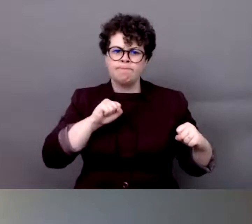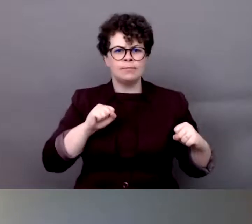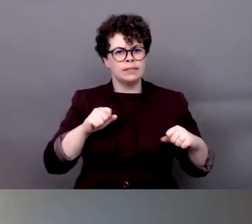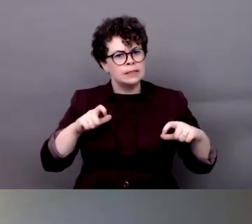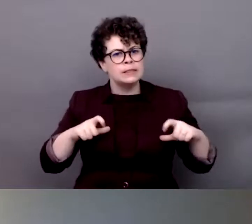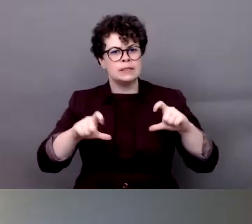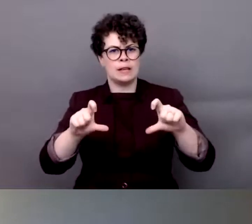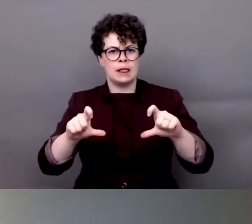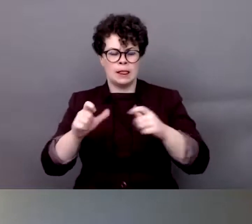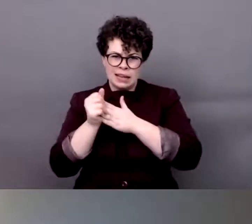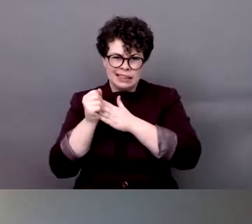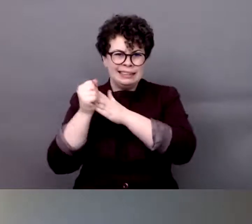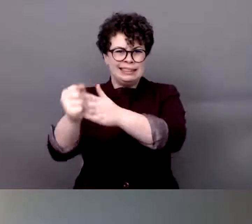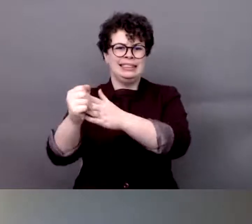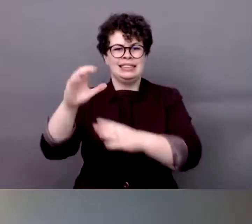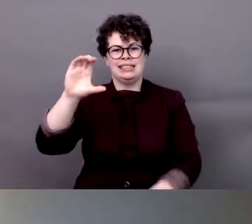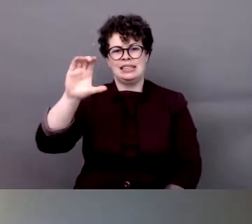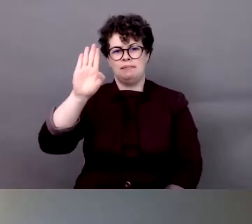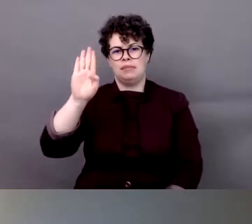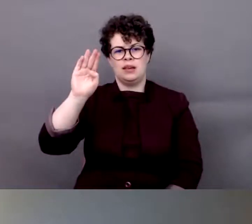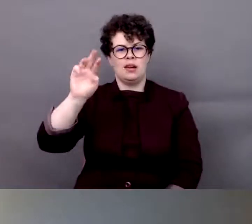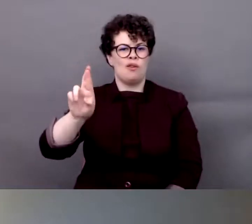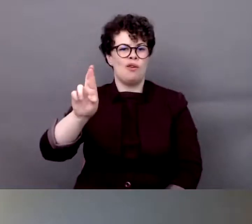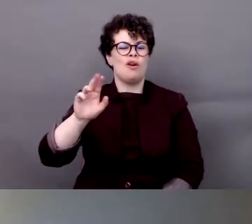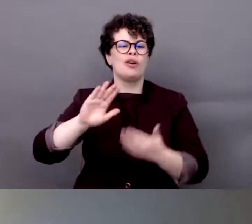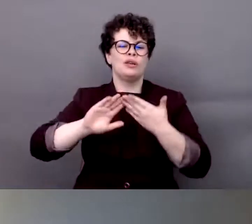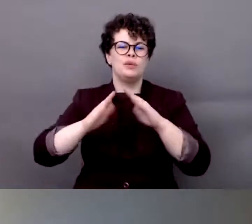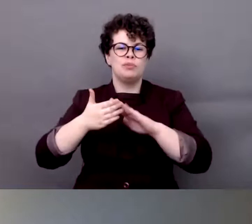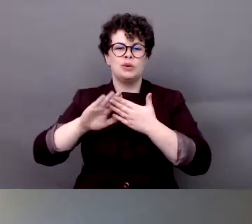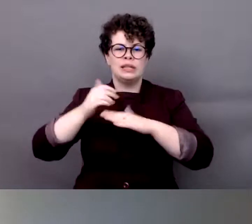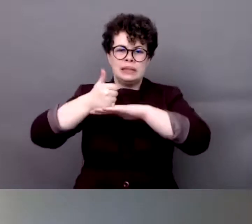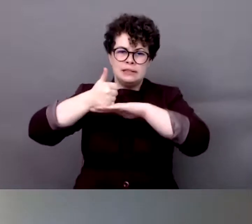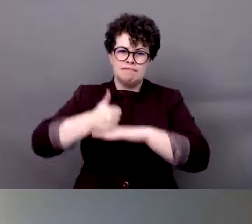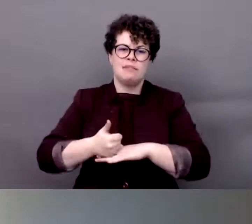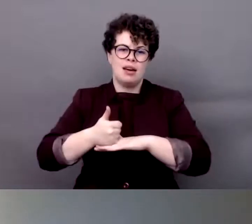is currently leading the community based